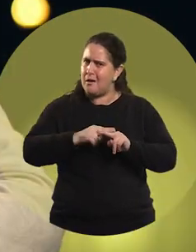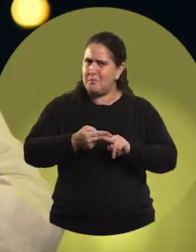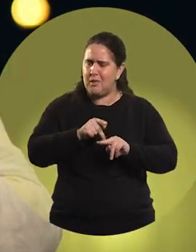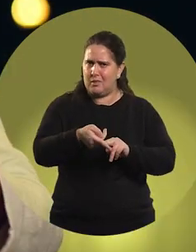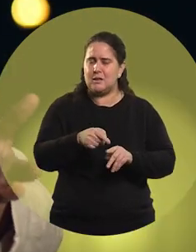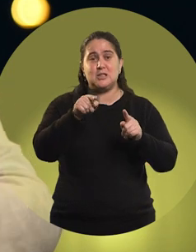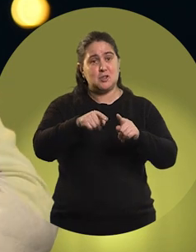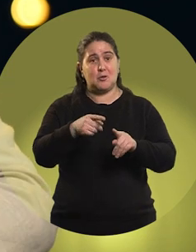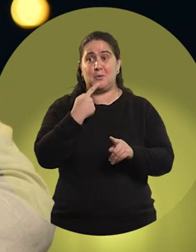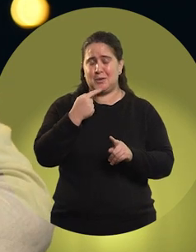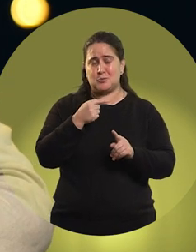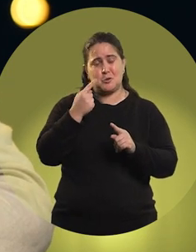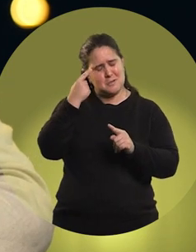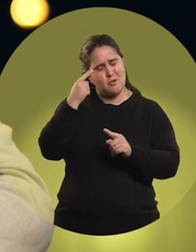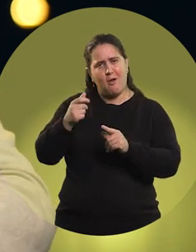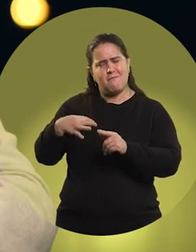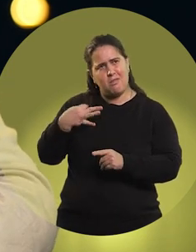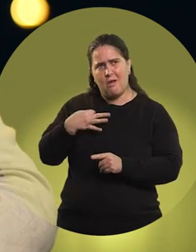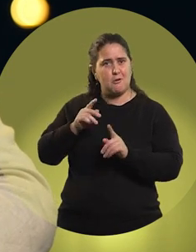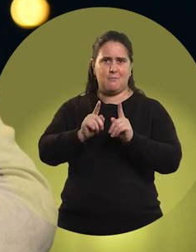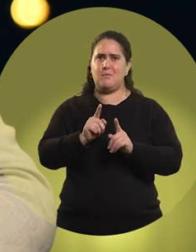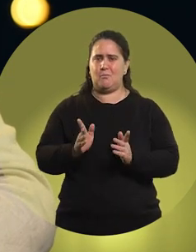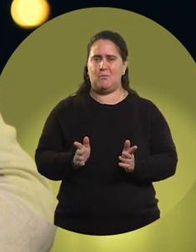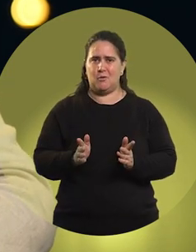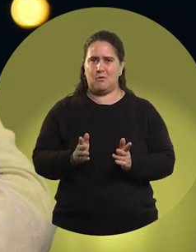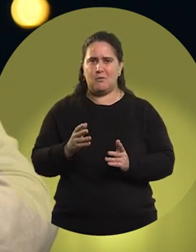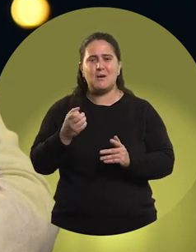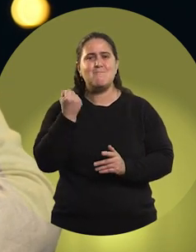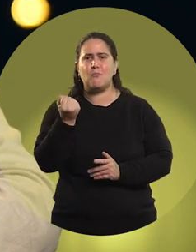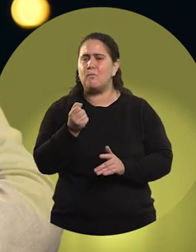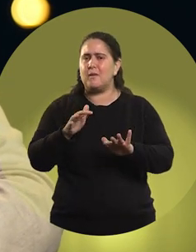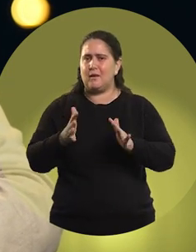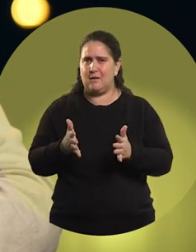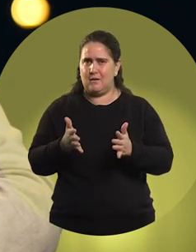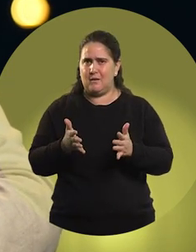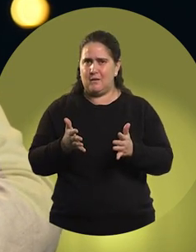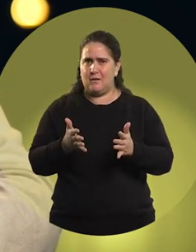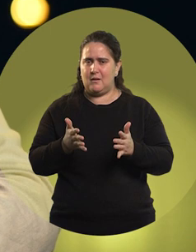and if you apply that to life, it's the same. The important thing is,